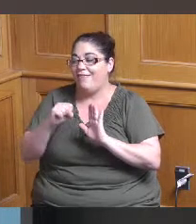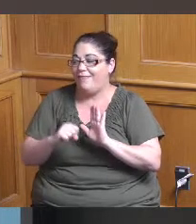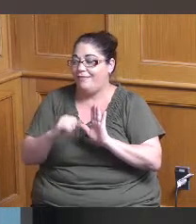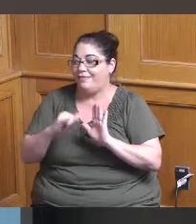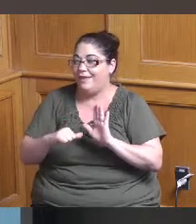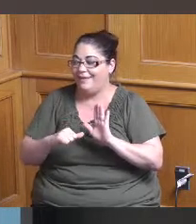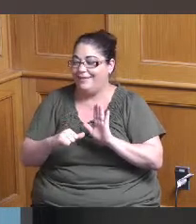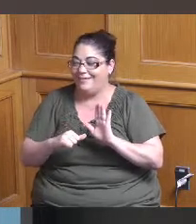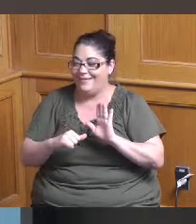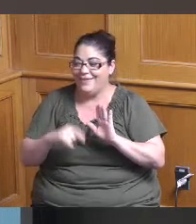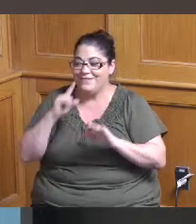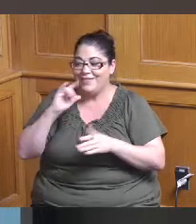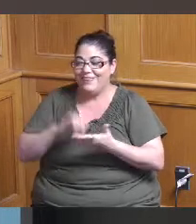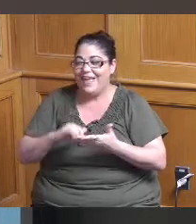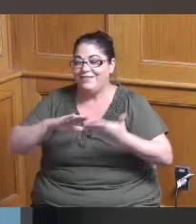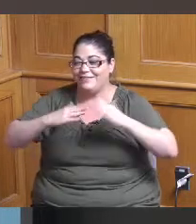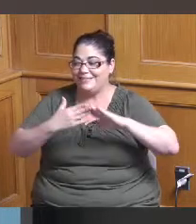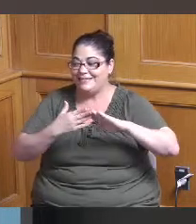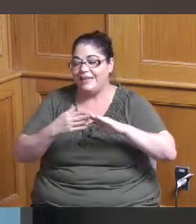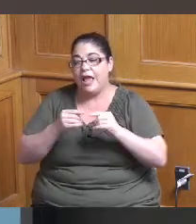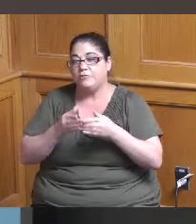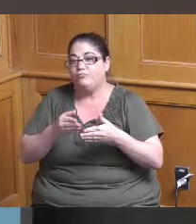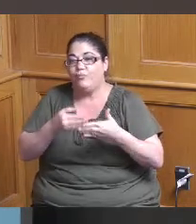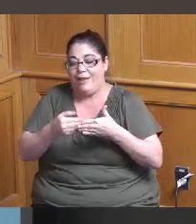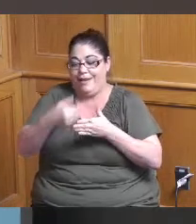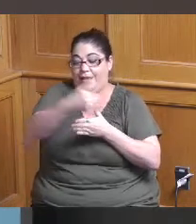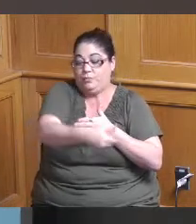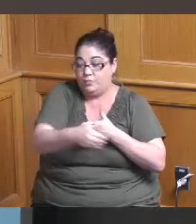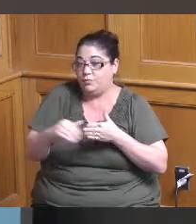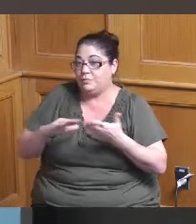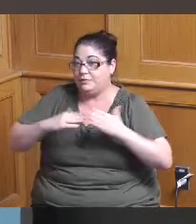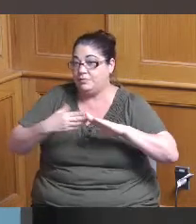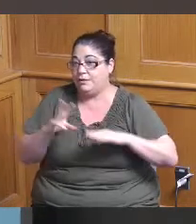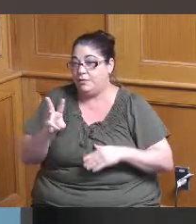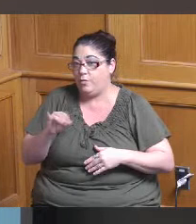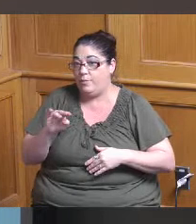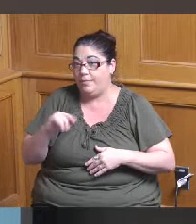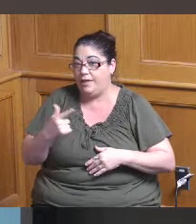adjacent to the city of Wyoming Wyoming and Woodlawn have coordinated their applications